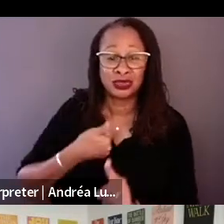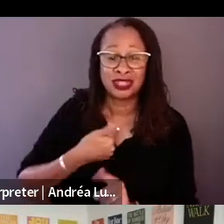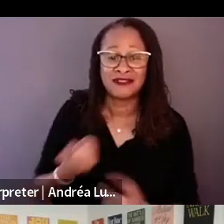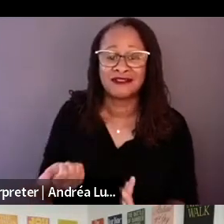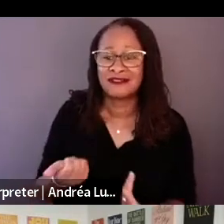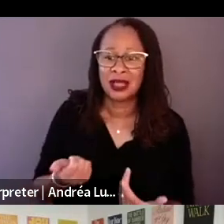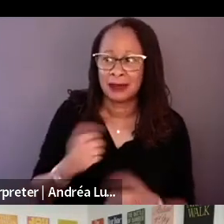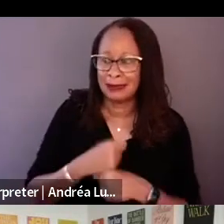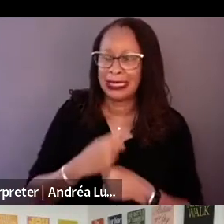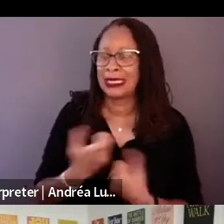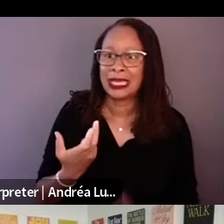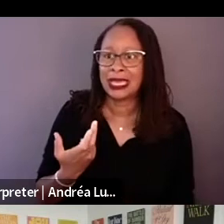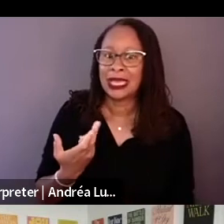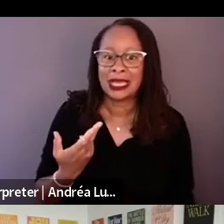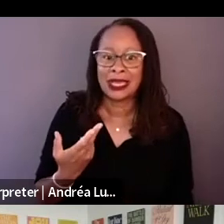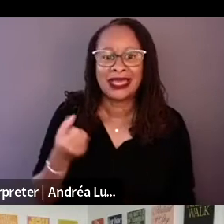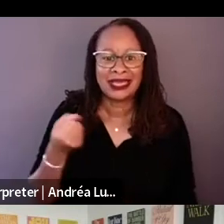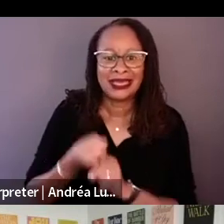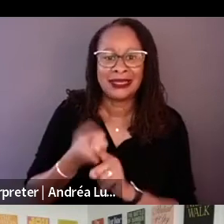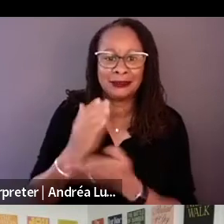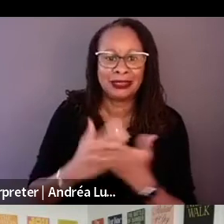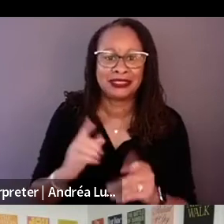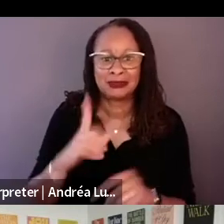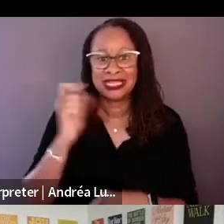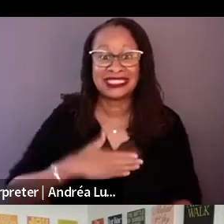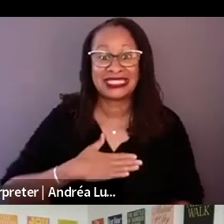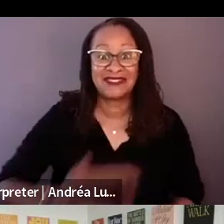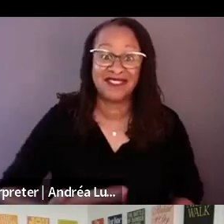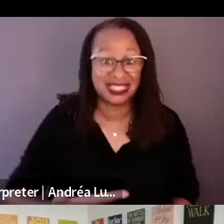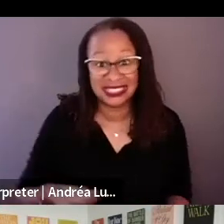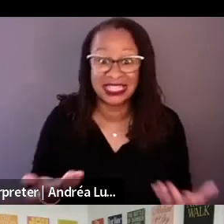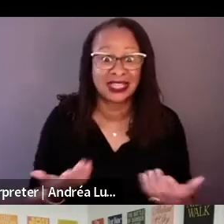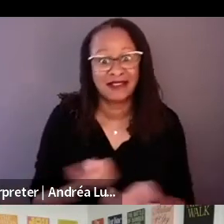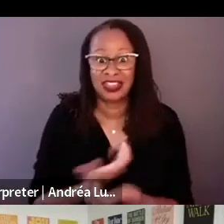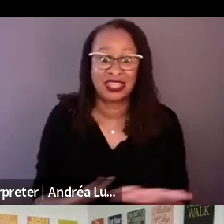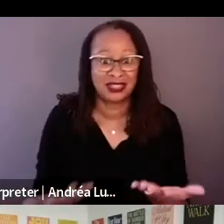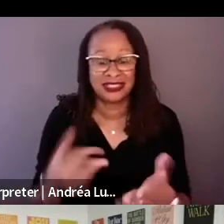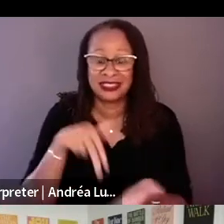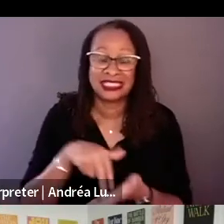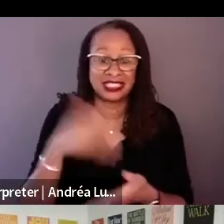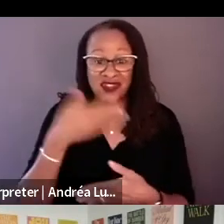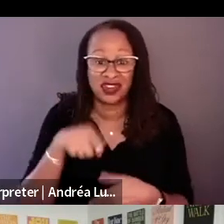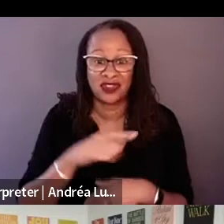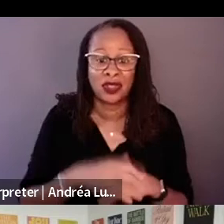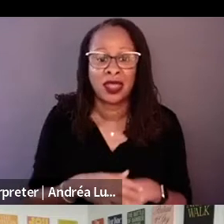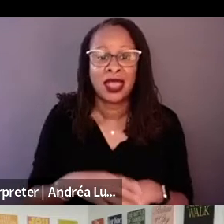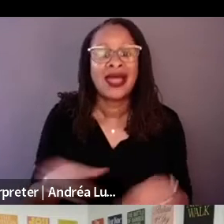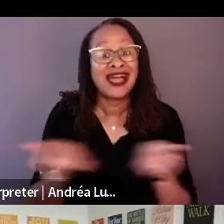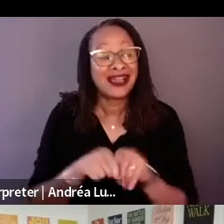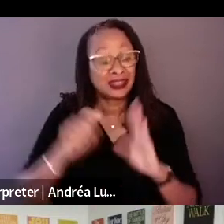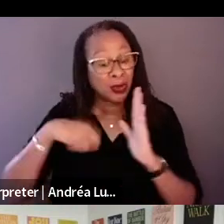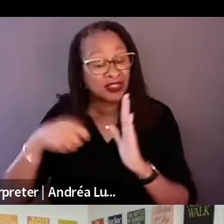Yes, it was on my mind while shooting and more in the editing. I would say there's certain